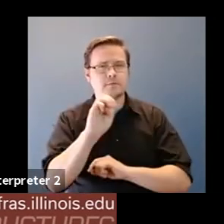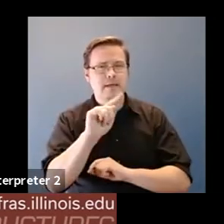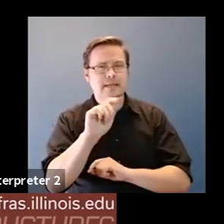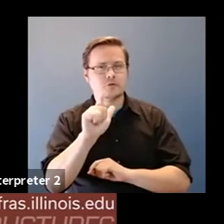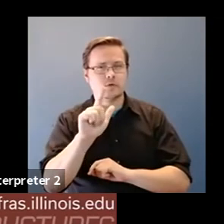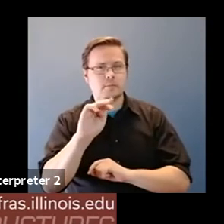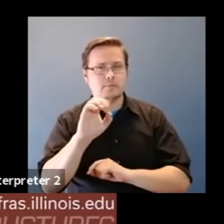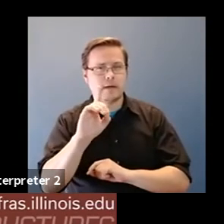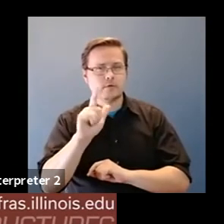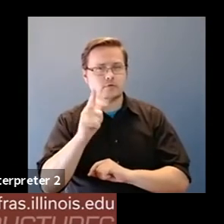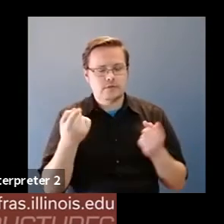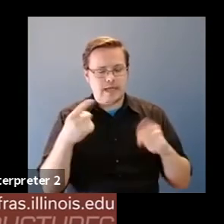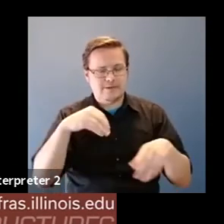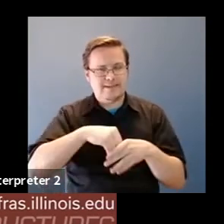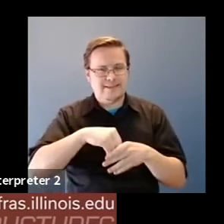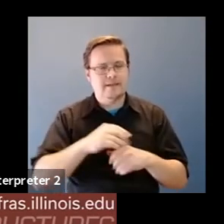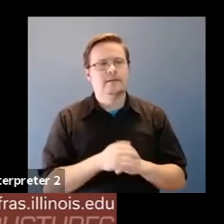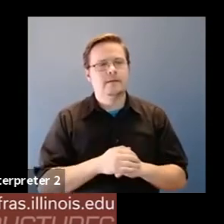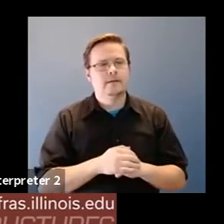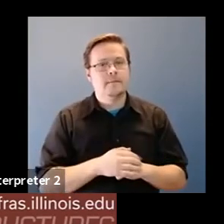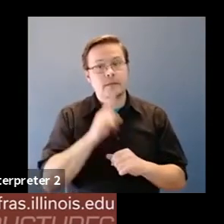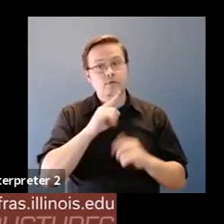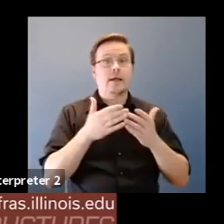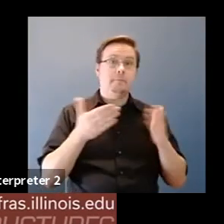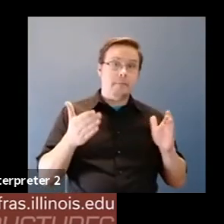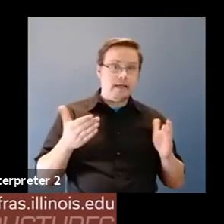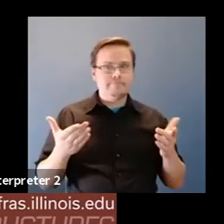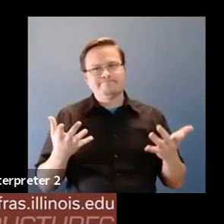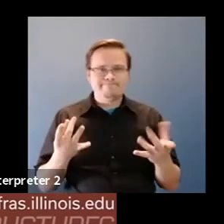Martin Wattenberg: You know there's actually fairly big controversy right now over whether.